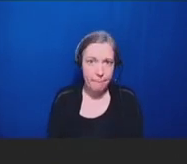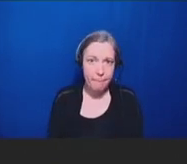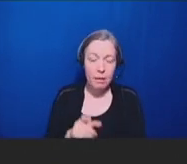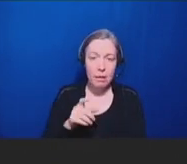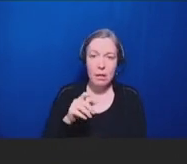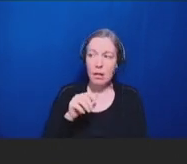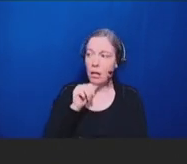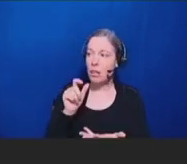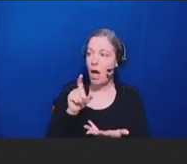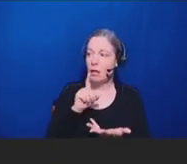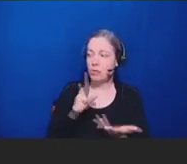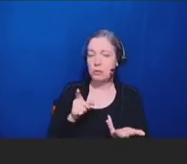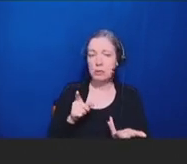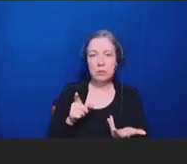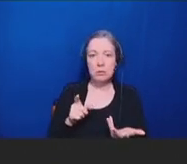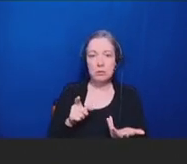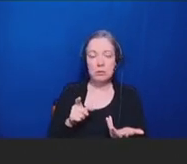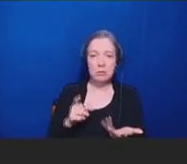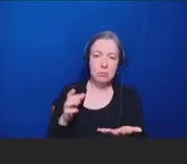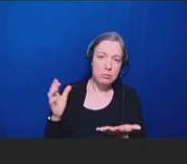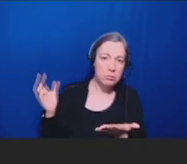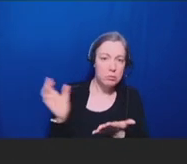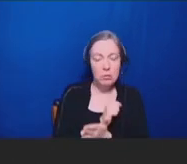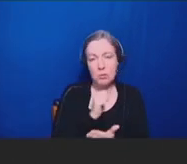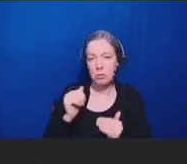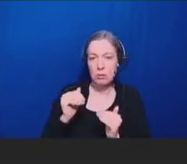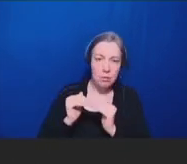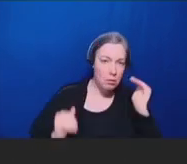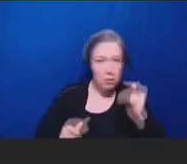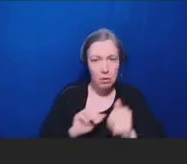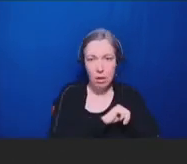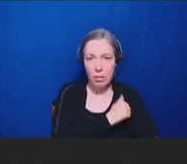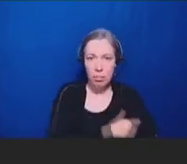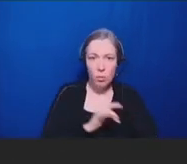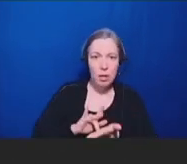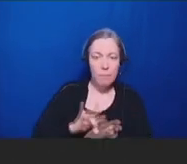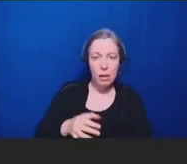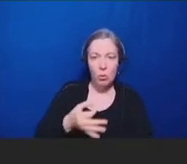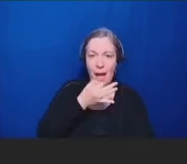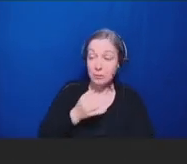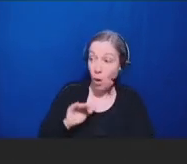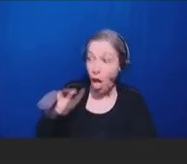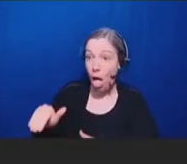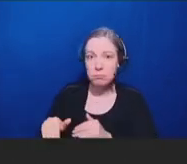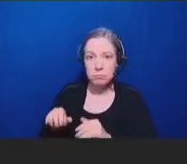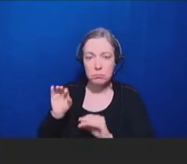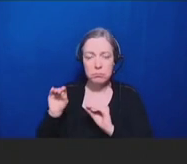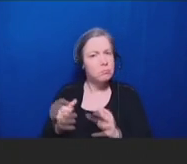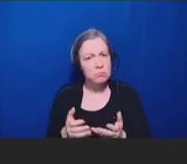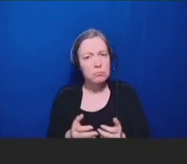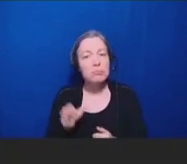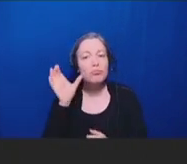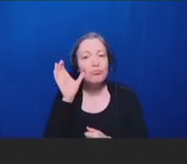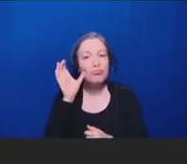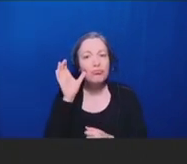exerting your authority as a medical expert, you know, and try to jump in there. And relatedly,